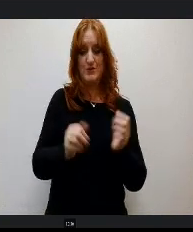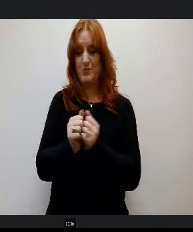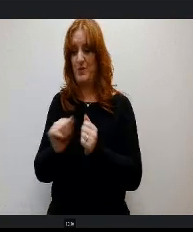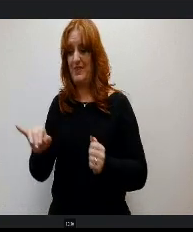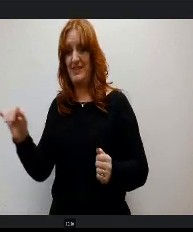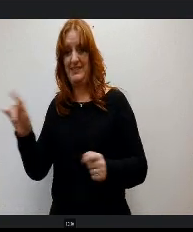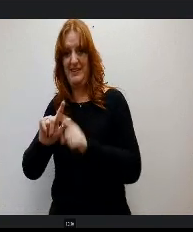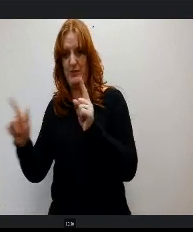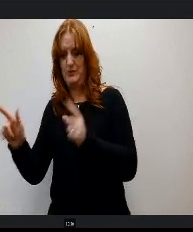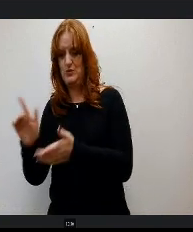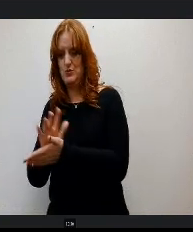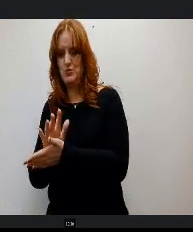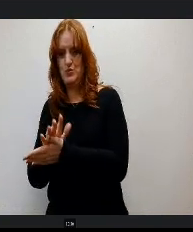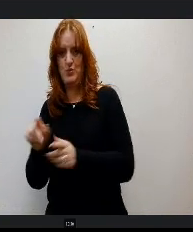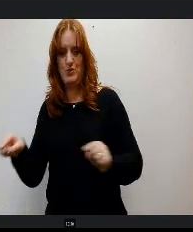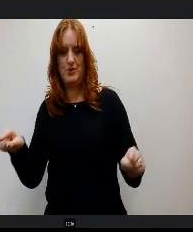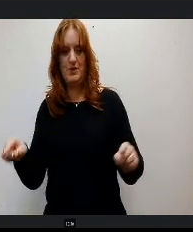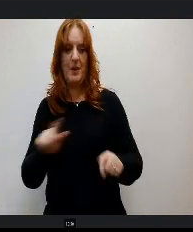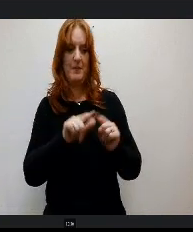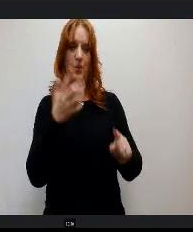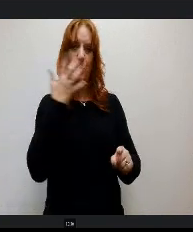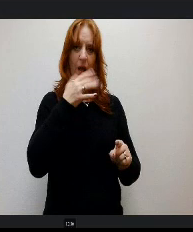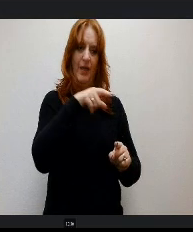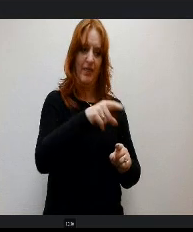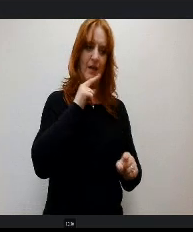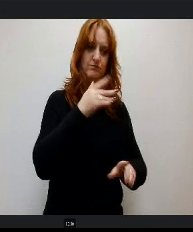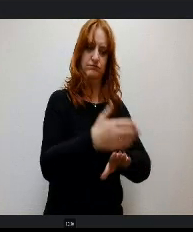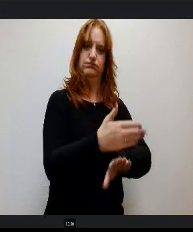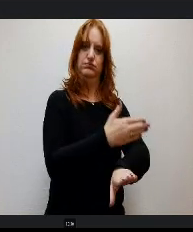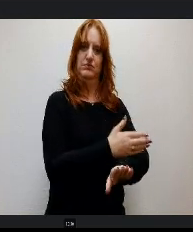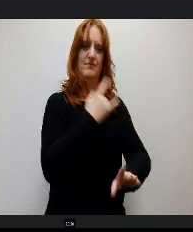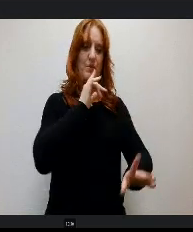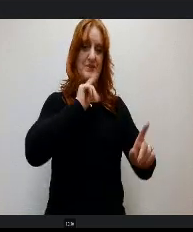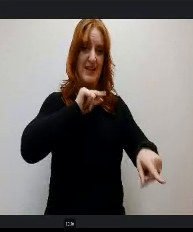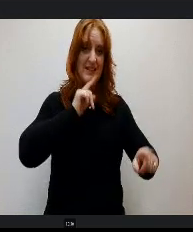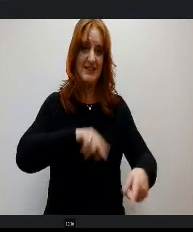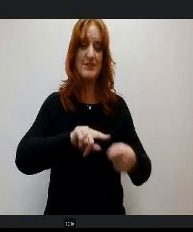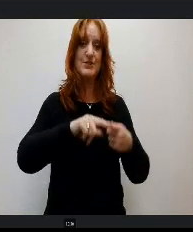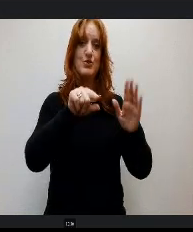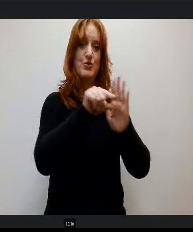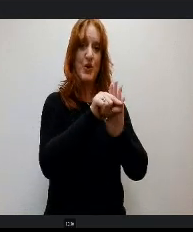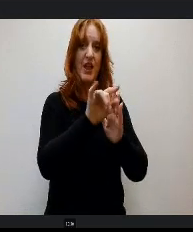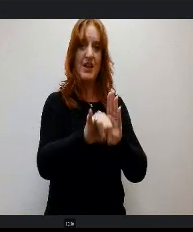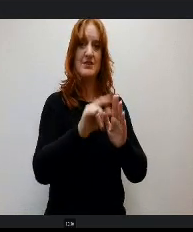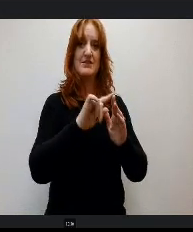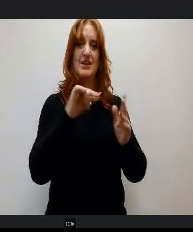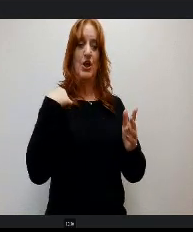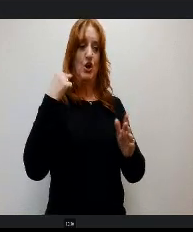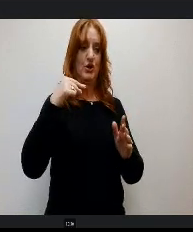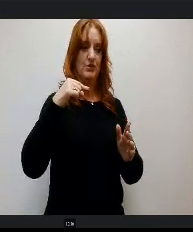Academy students show significant improvement in attendance grades, credits earned and are more likely to stay